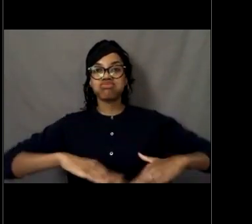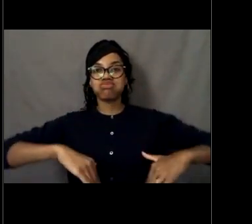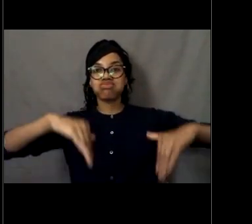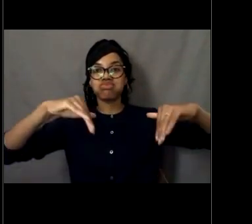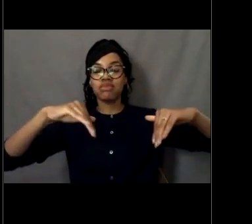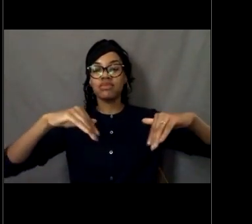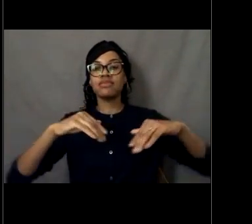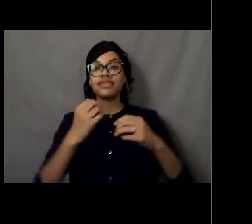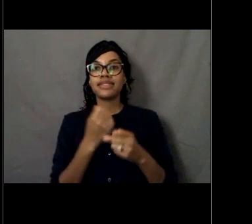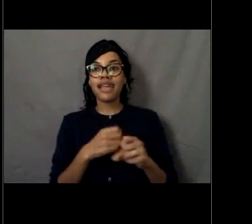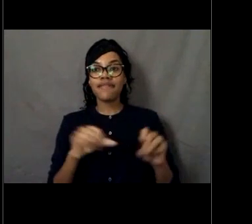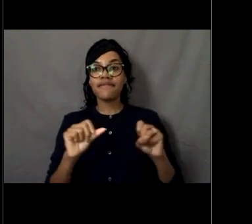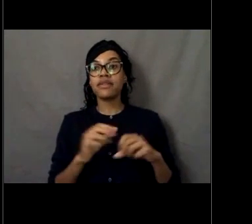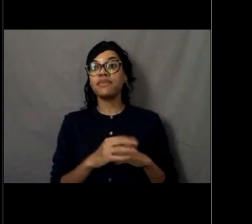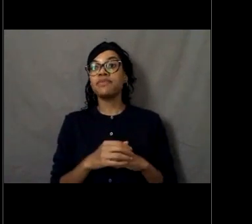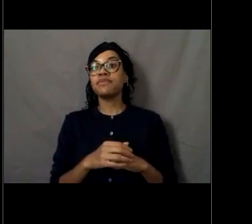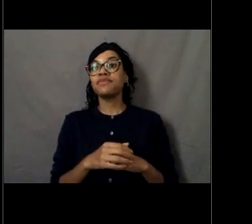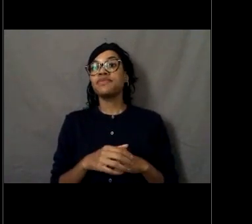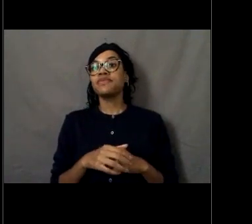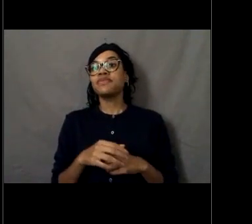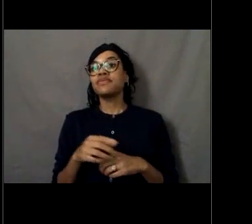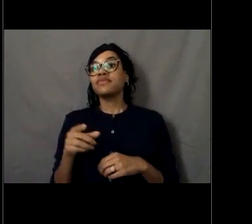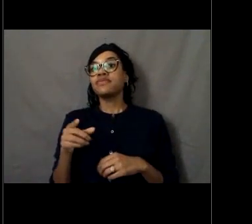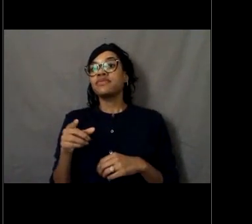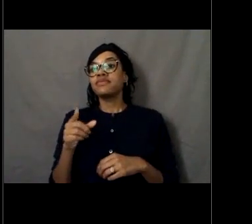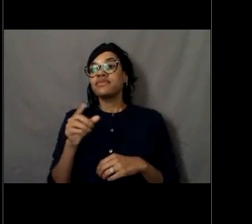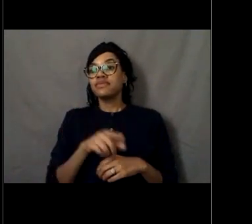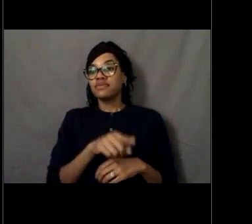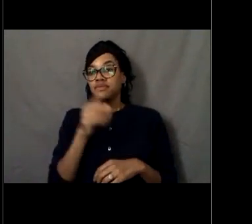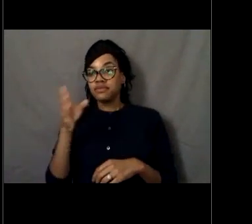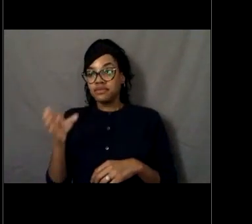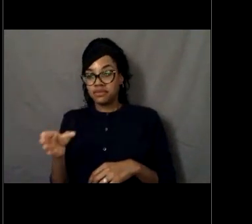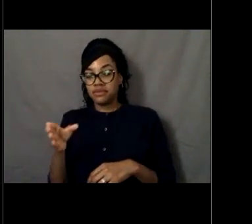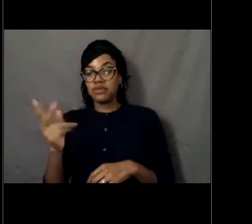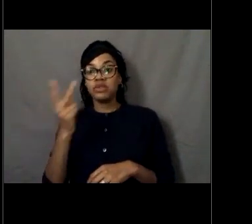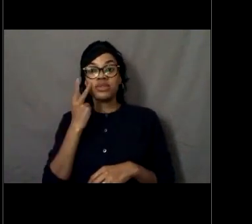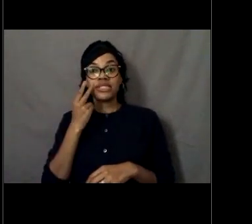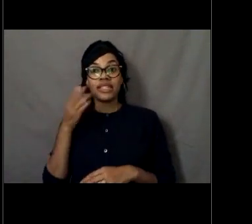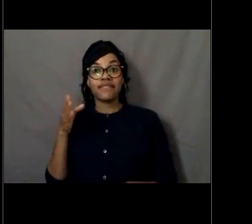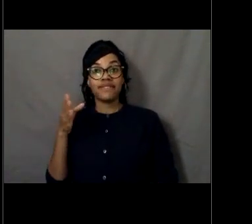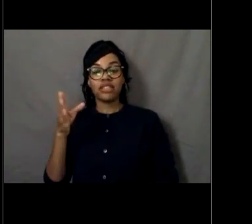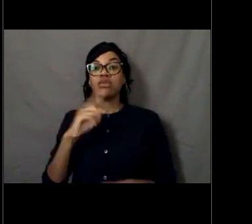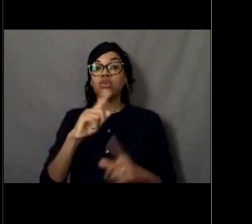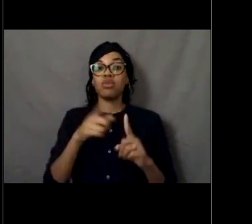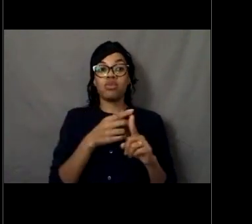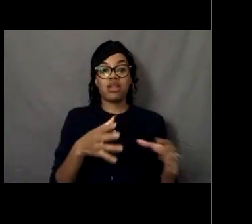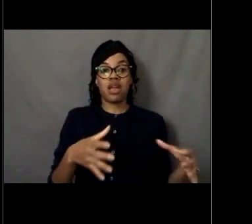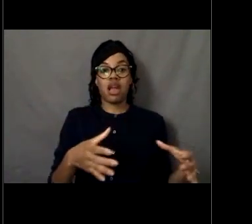And then this would be a picture of the fish after the net has been taken out of the water